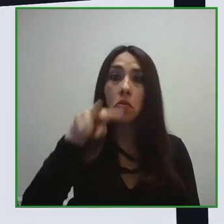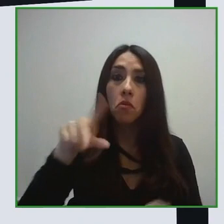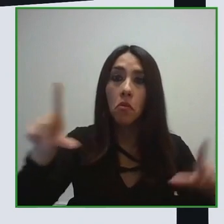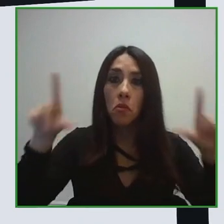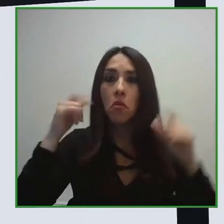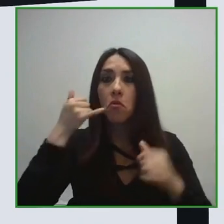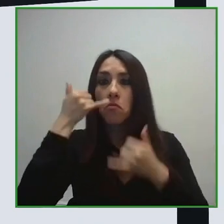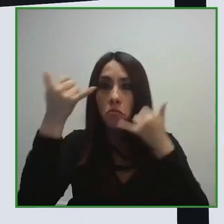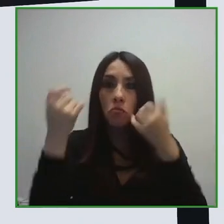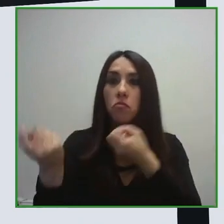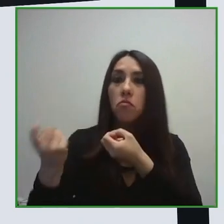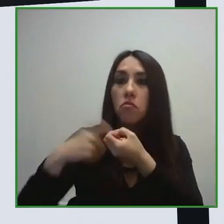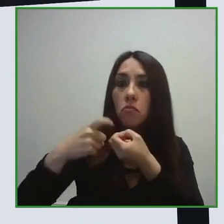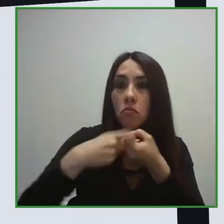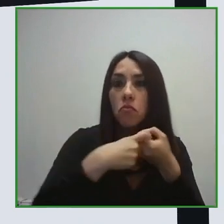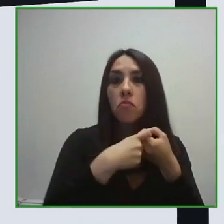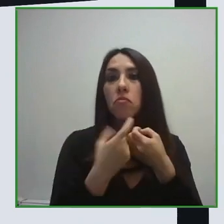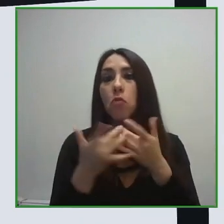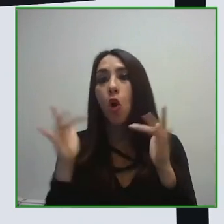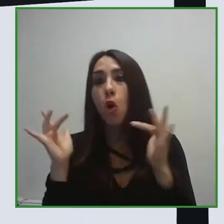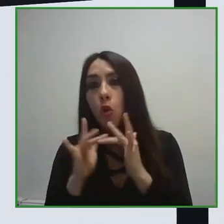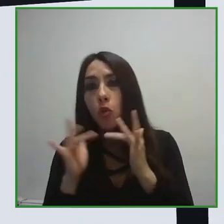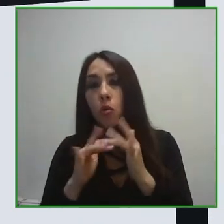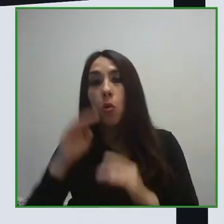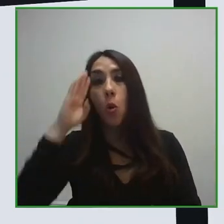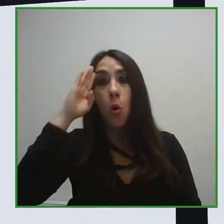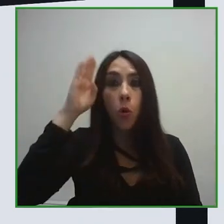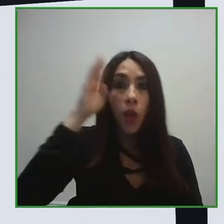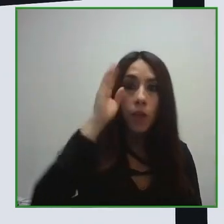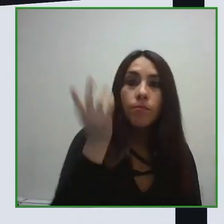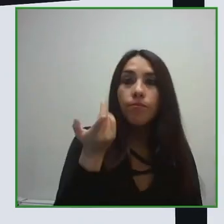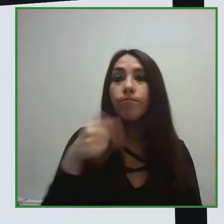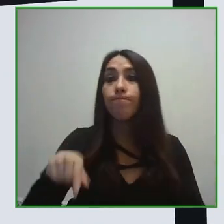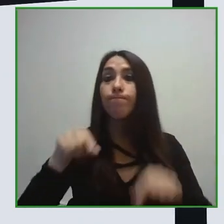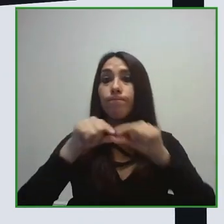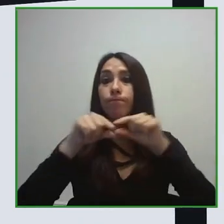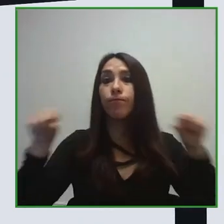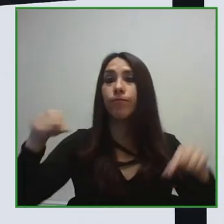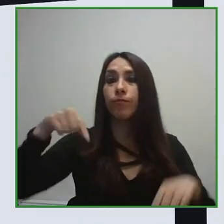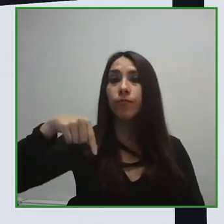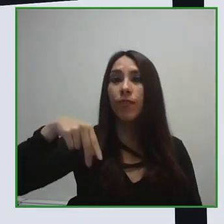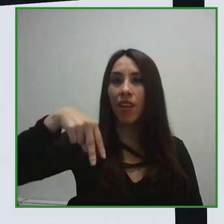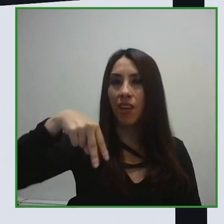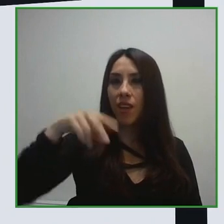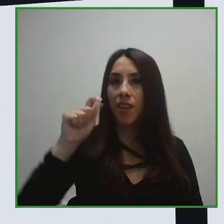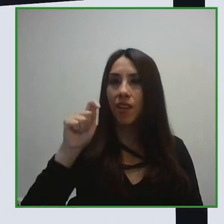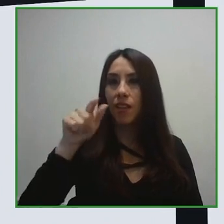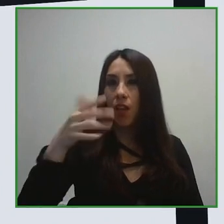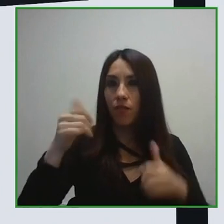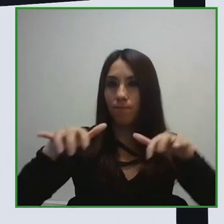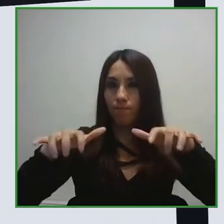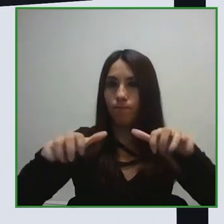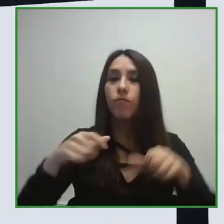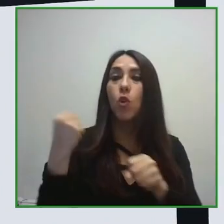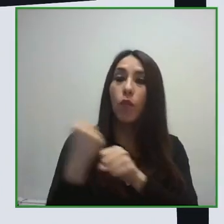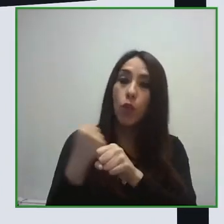who are connected in the platform through that networking button through which you can create meetings among participants.